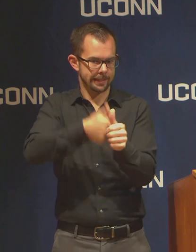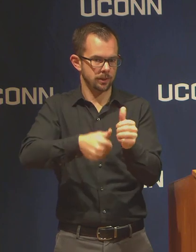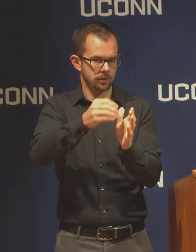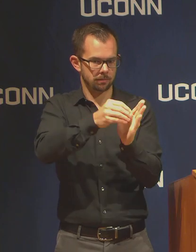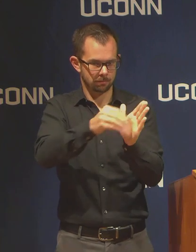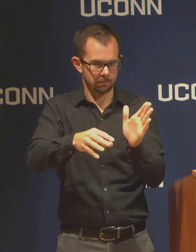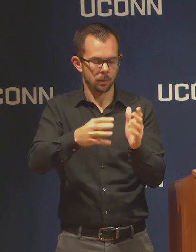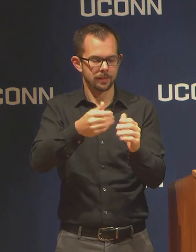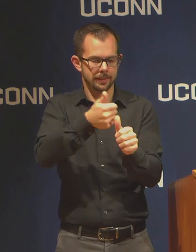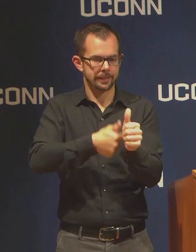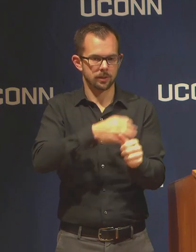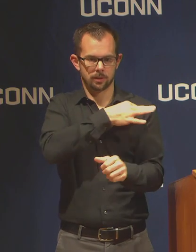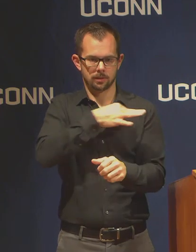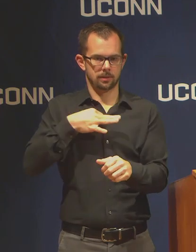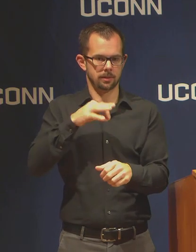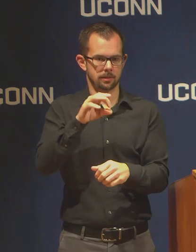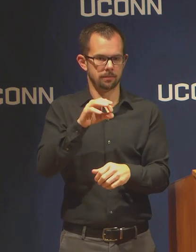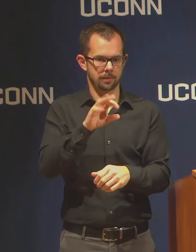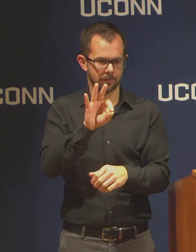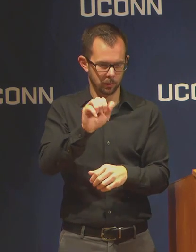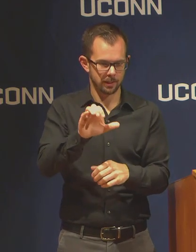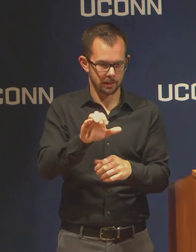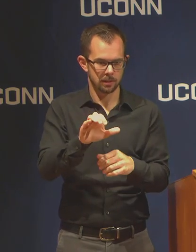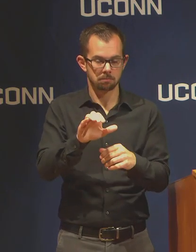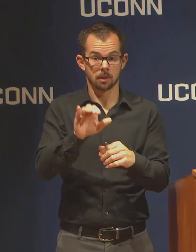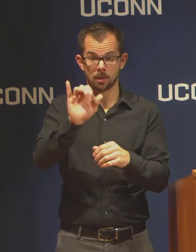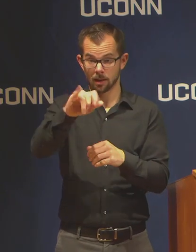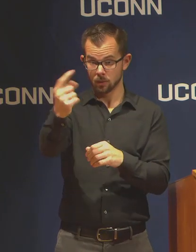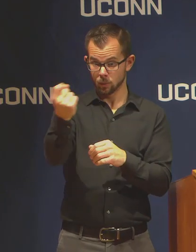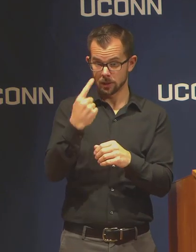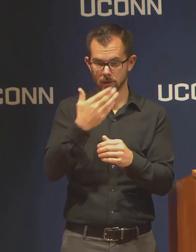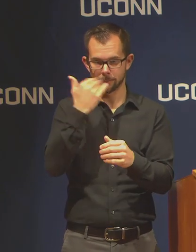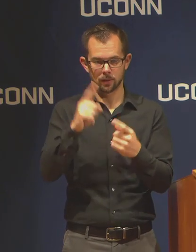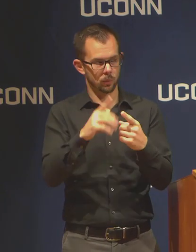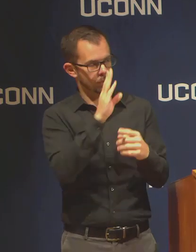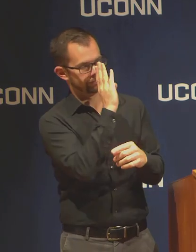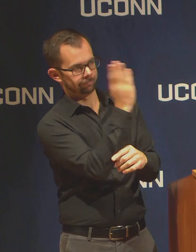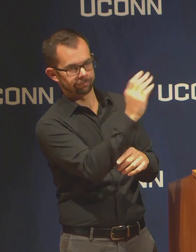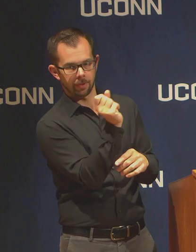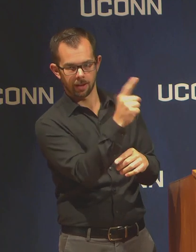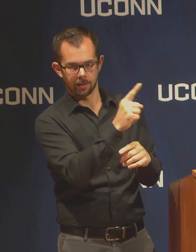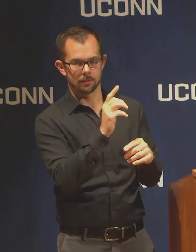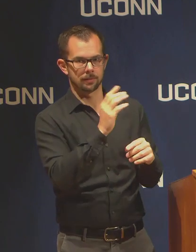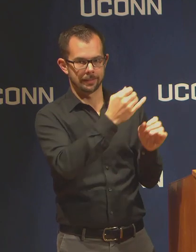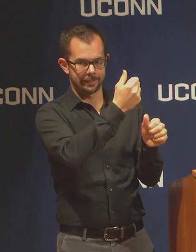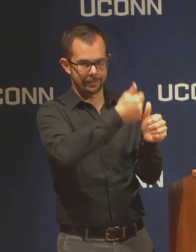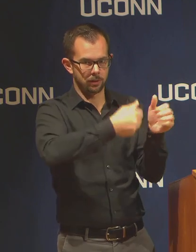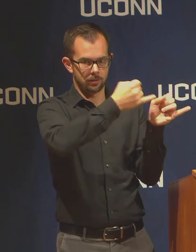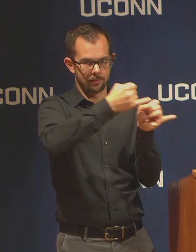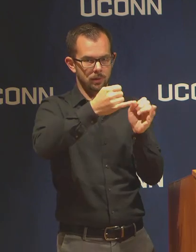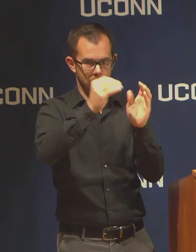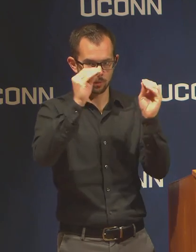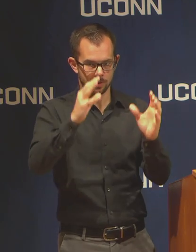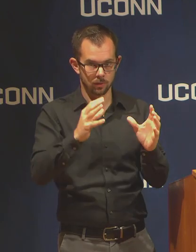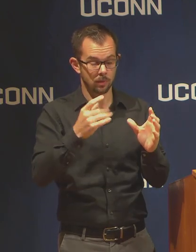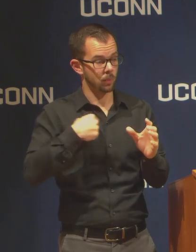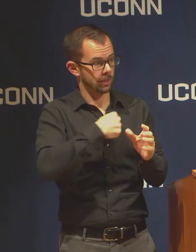best addressed to the individual instructors. We've encouraged the instructors to be in direct contact with students as soon as possible to let them